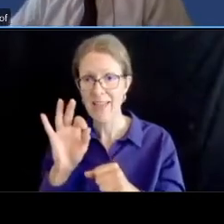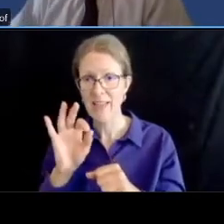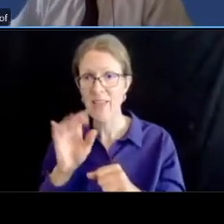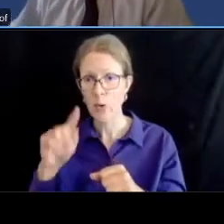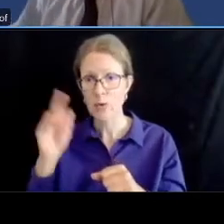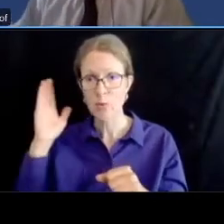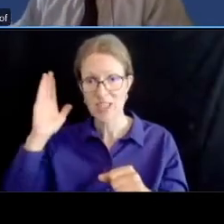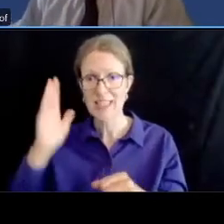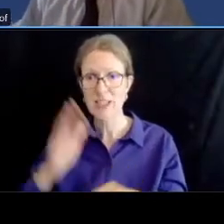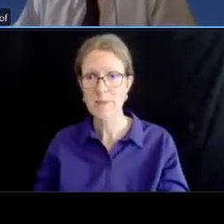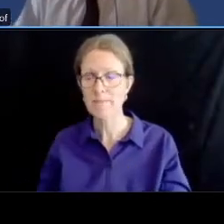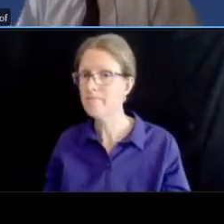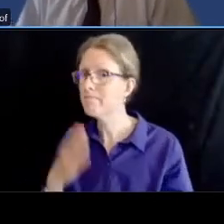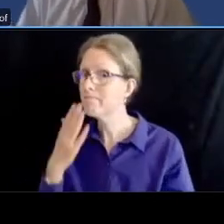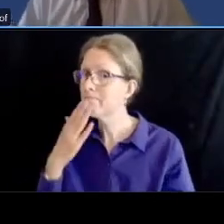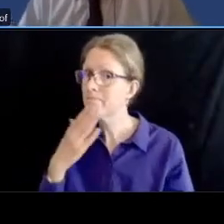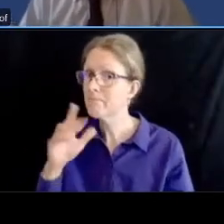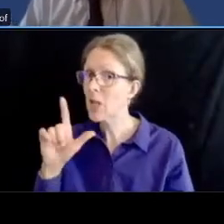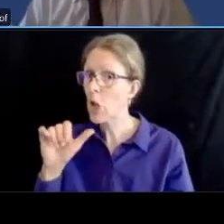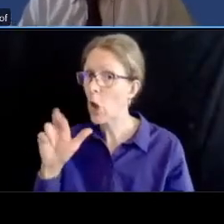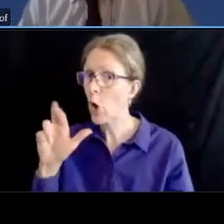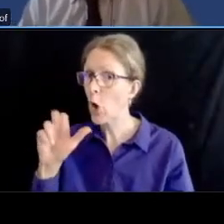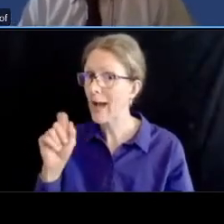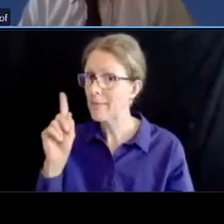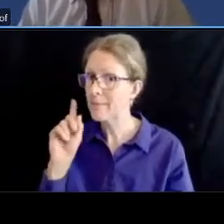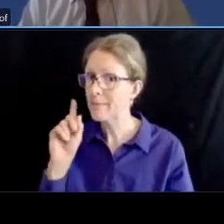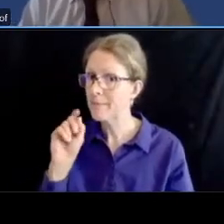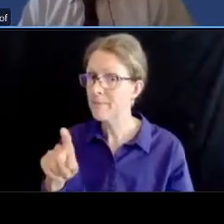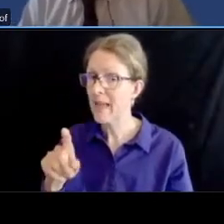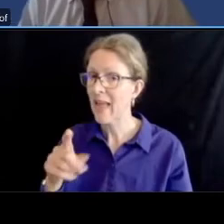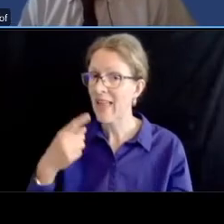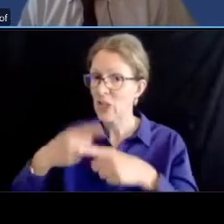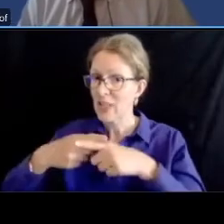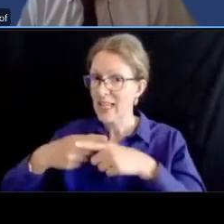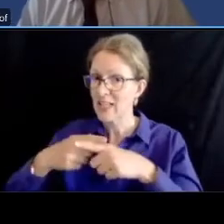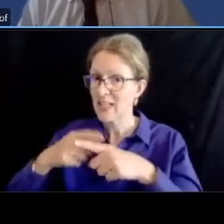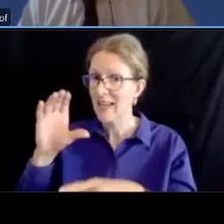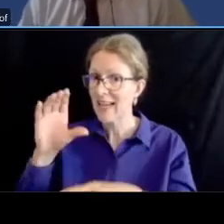is a dangerous crossing for pedestrians as well as vehicles turning onto connecticut